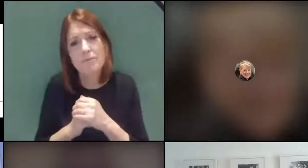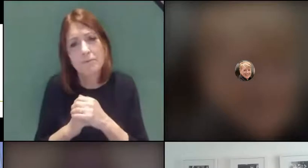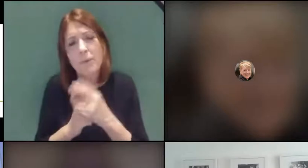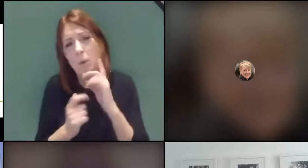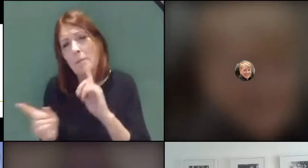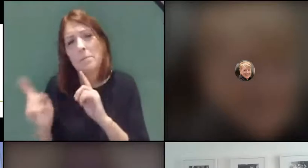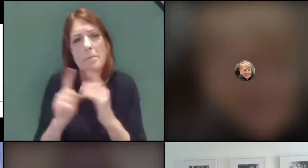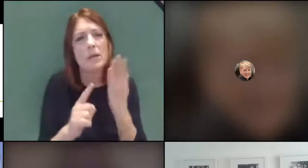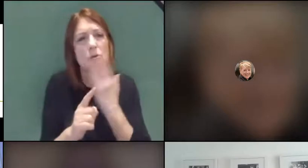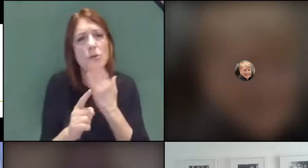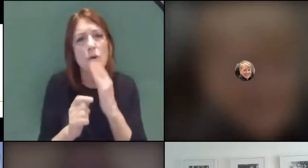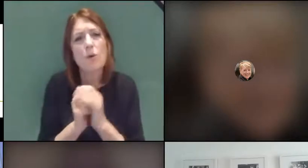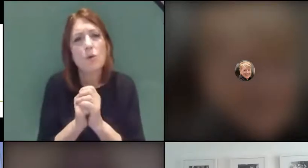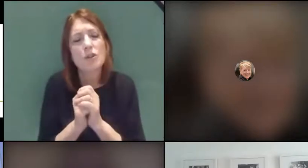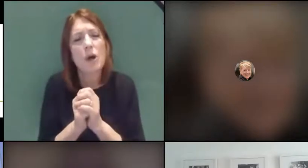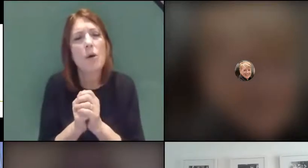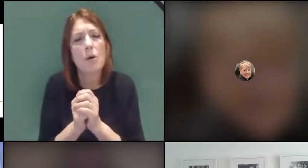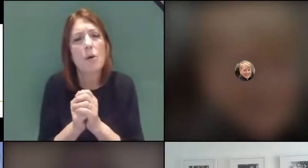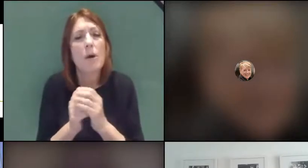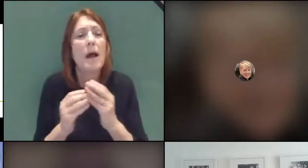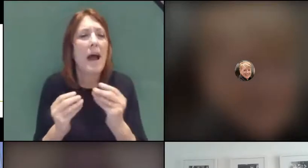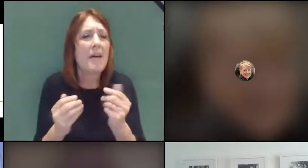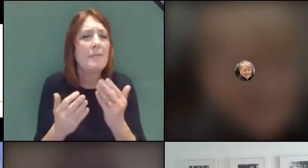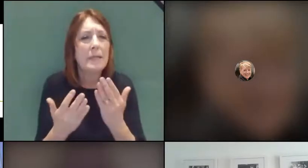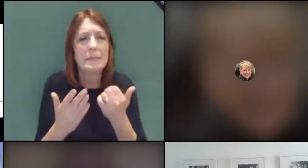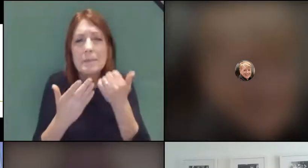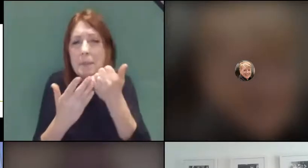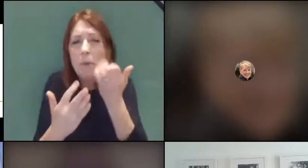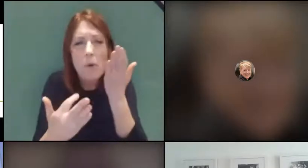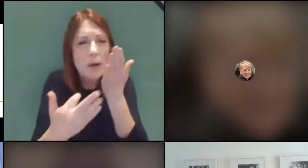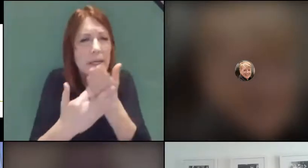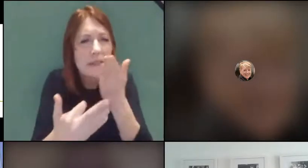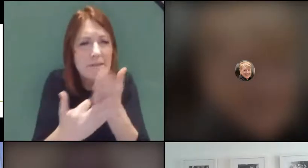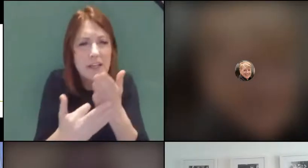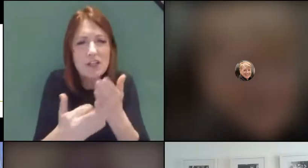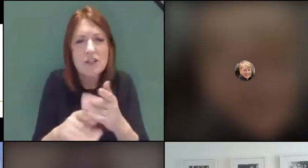So there's been some intervention support and also looking at how we might have some